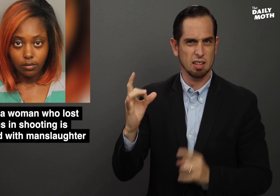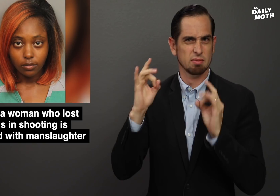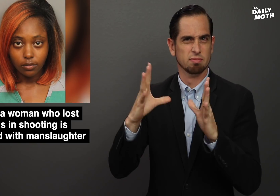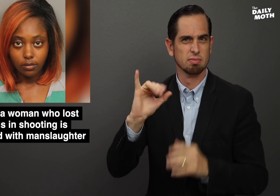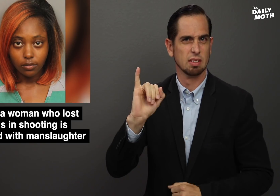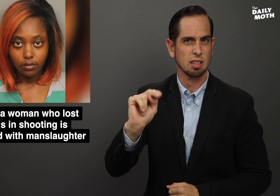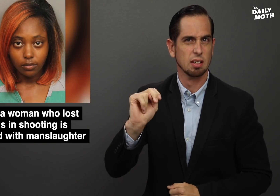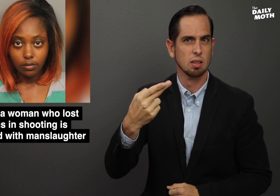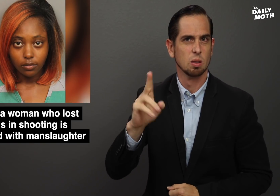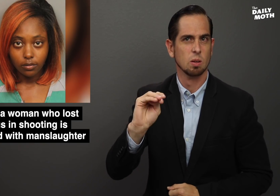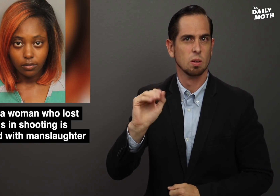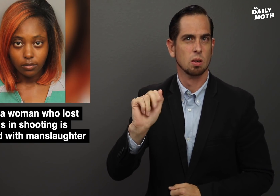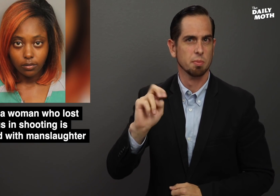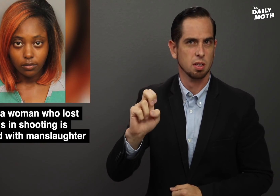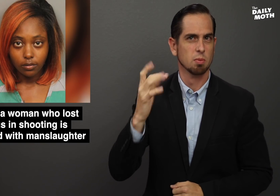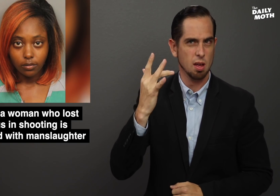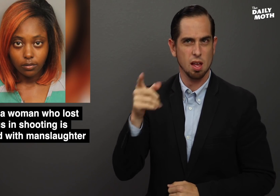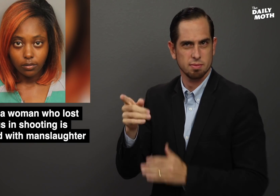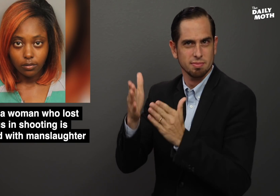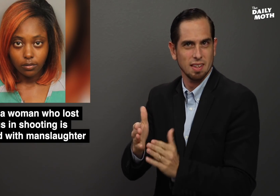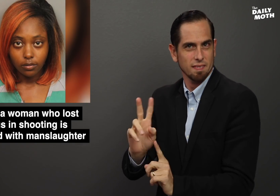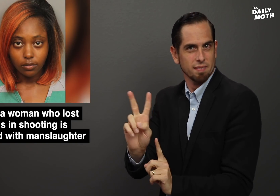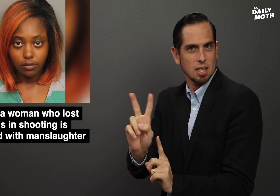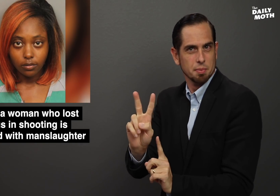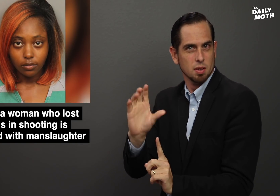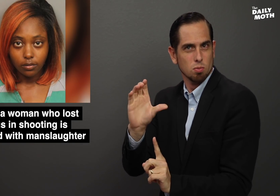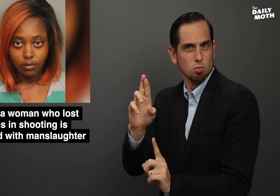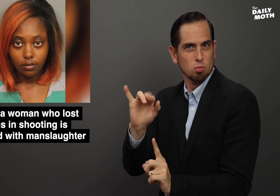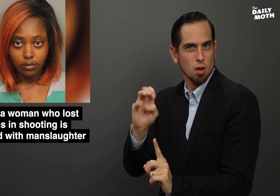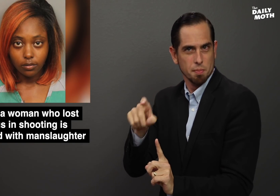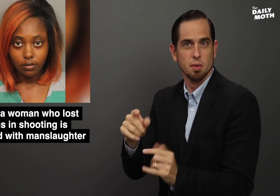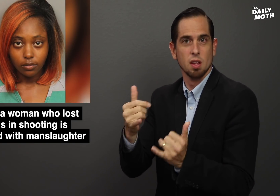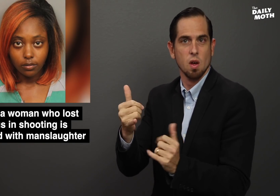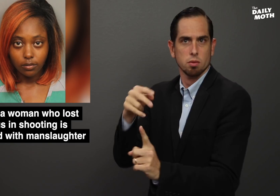said this is inhumane because a victim of a crime is now